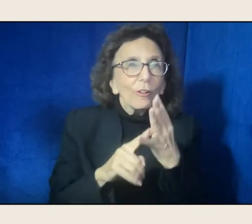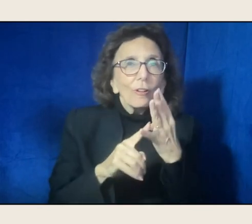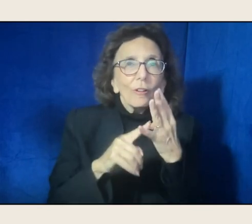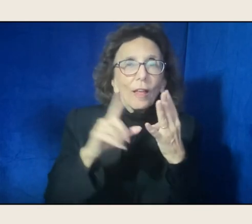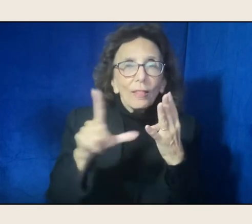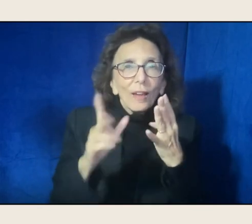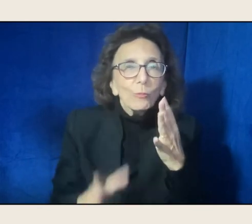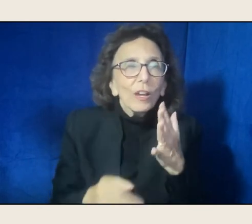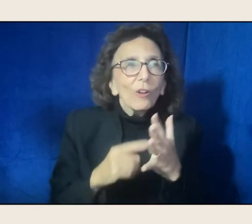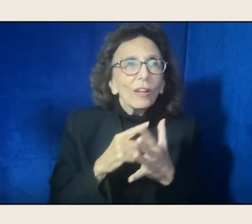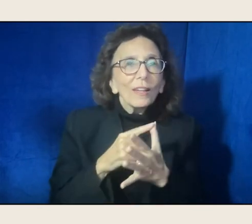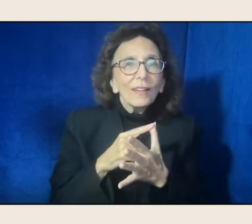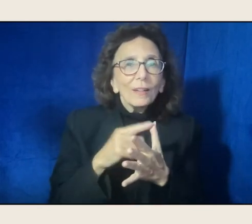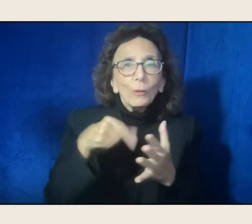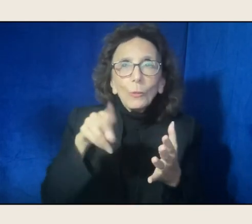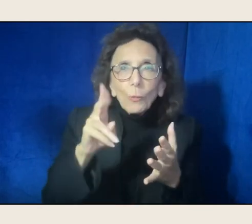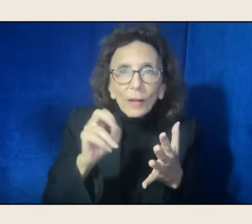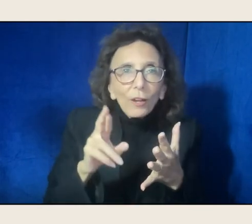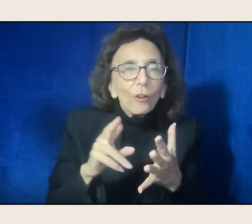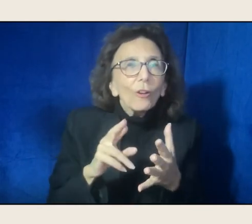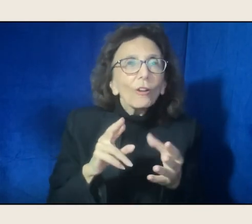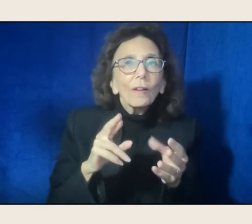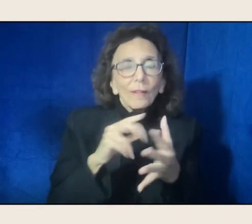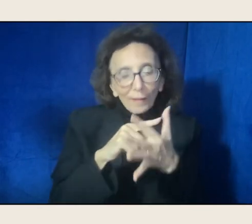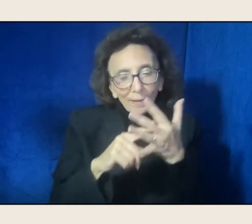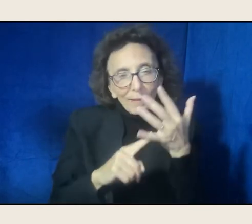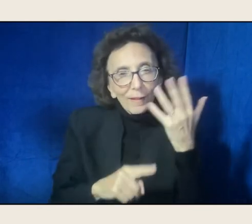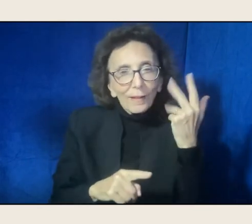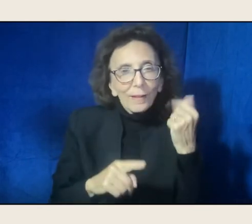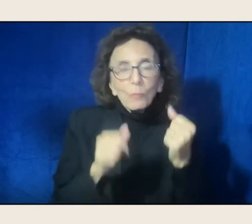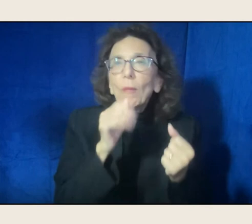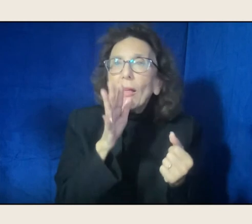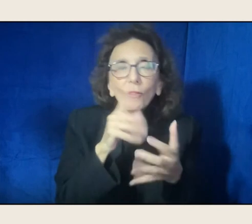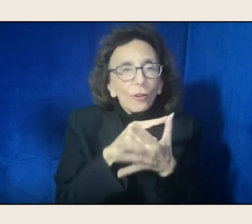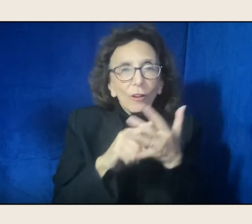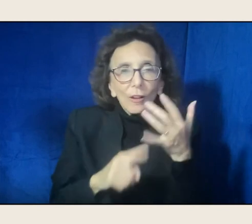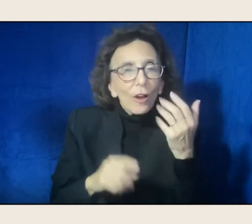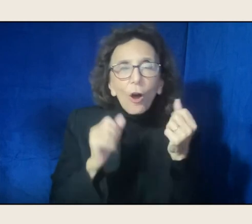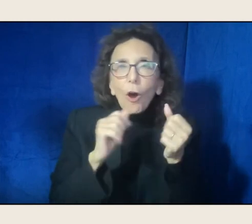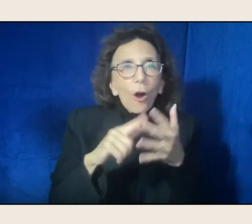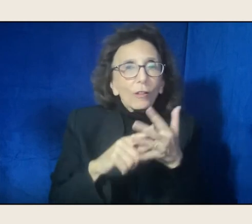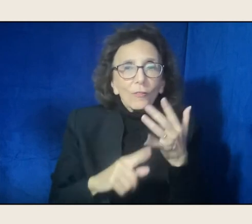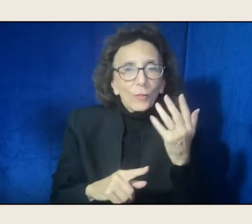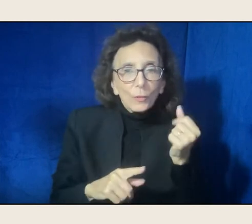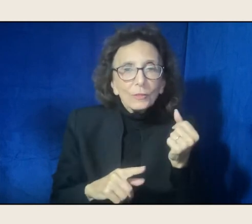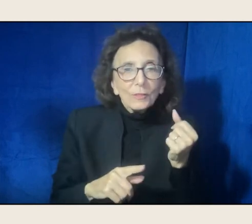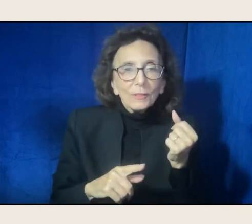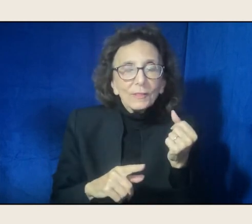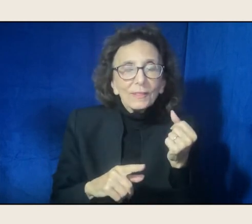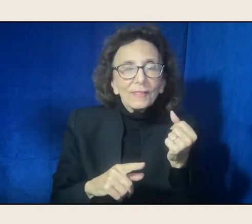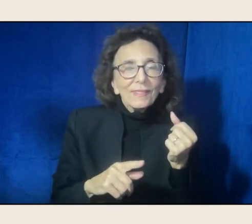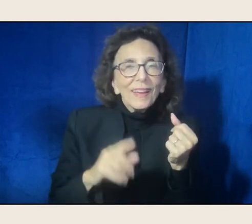queer, mother, all of those things. And that that multiplicity of self